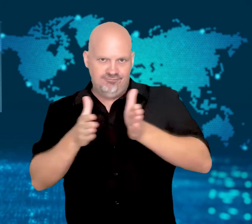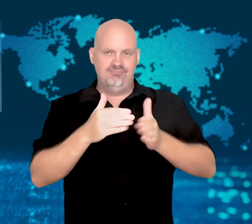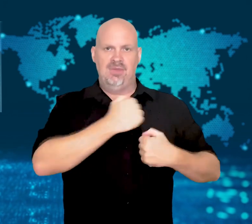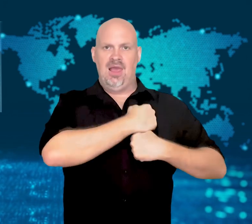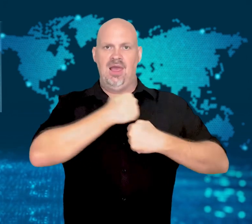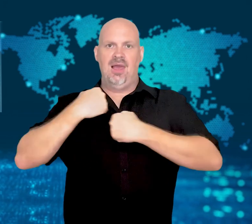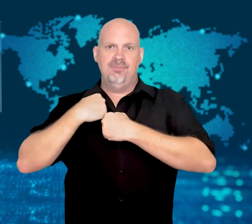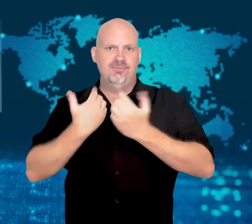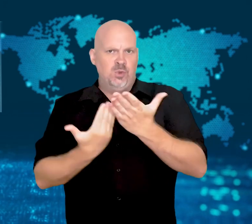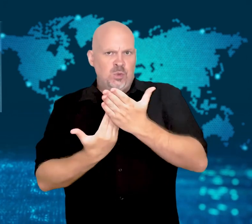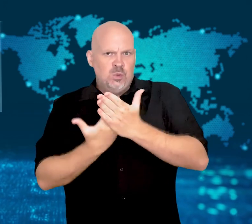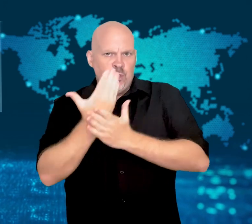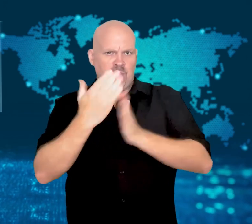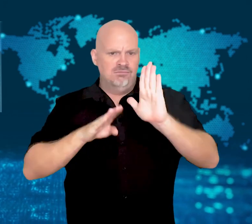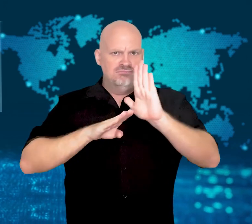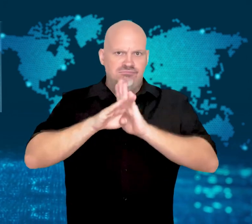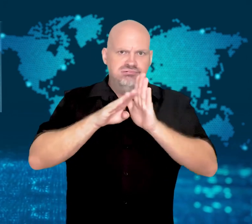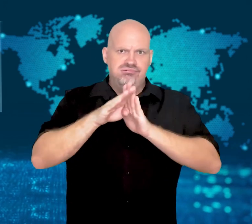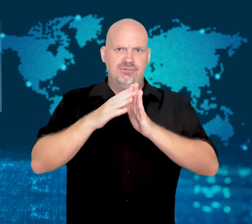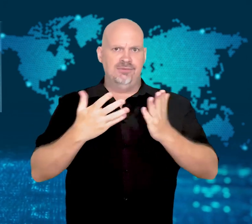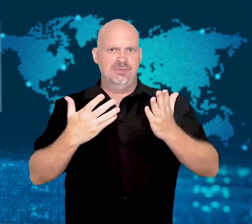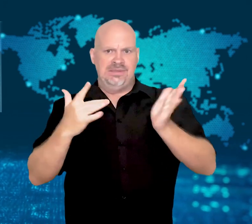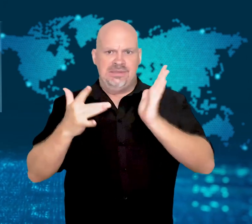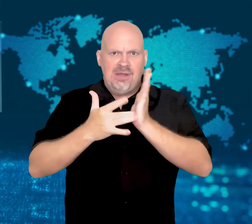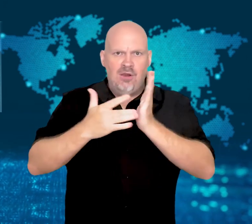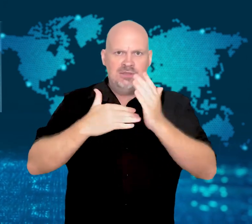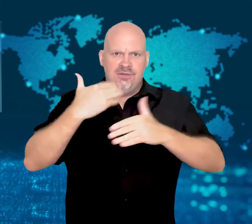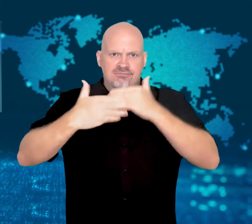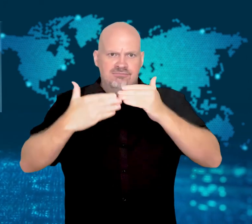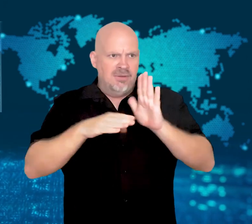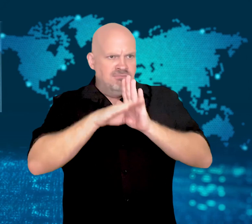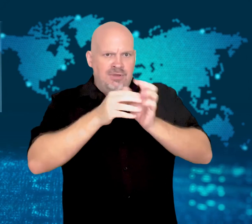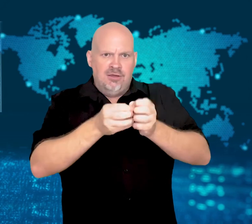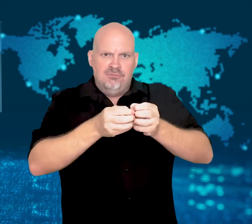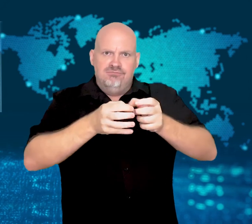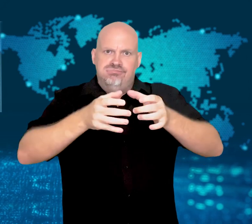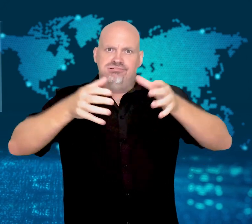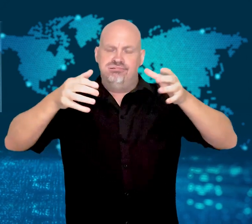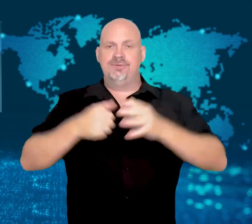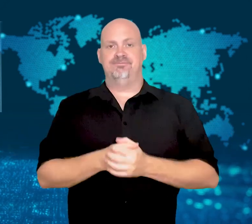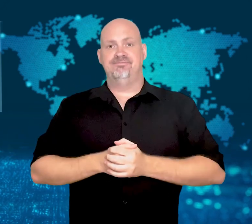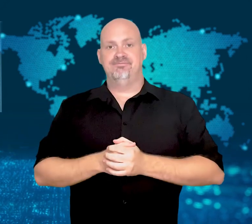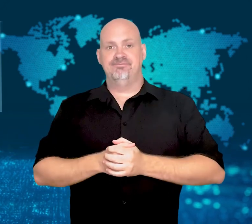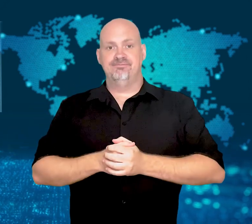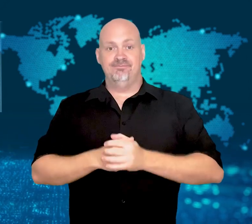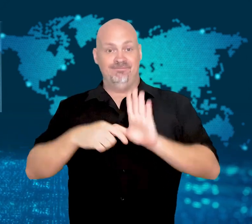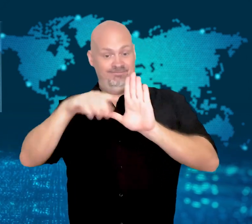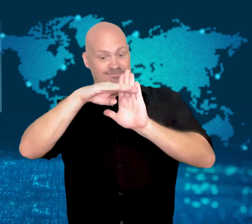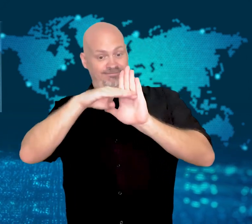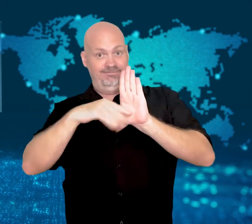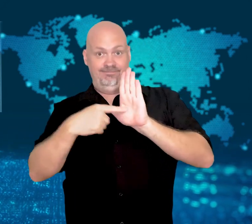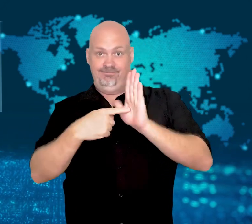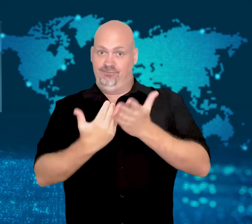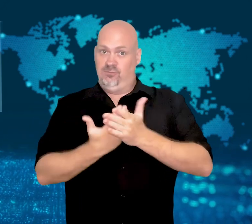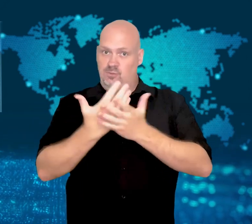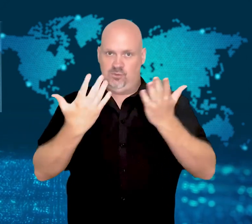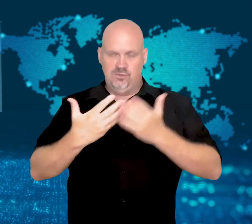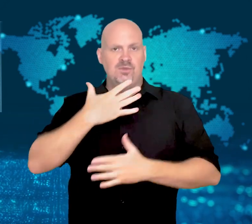Under the program, the government said it plans to hire 46,000 more service members